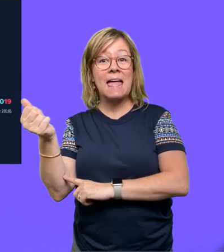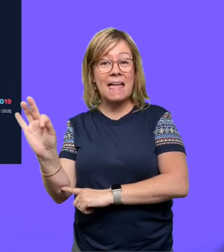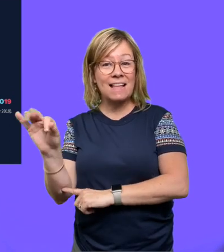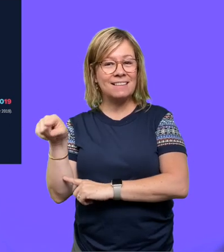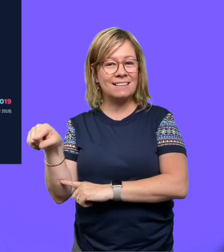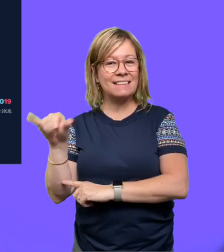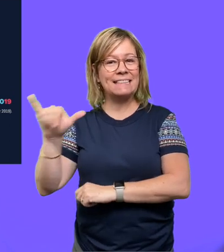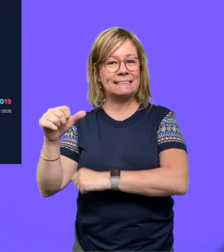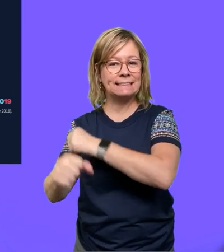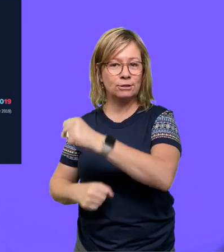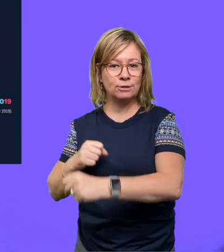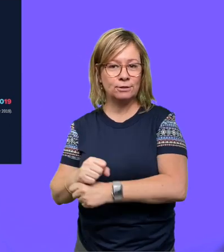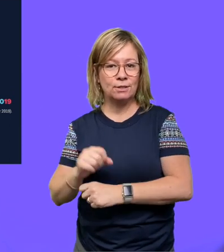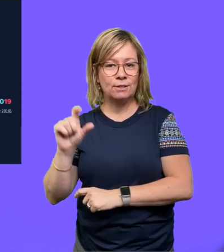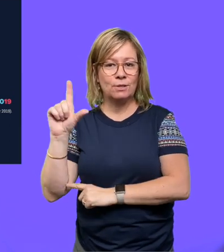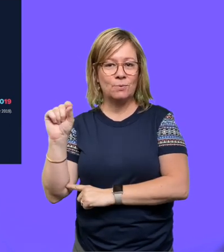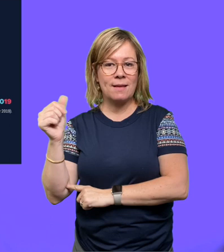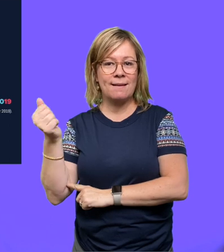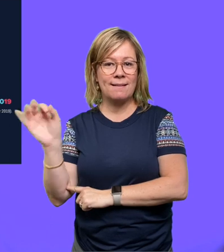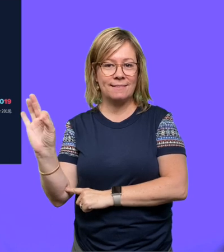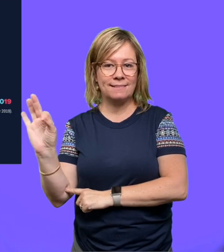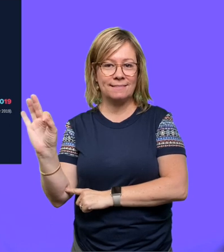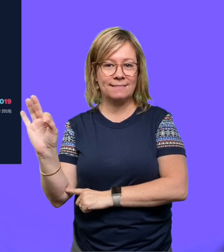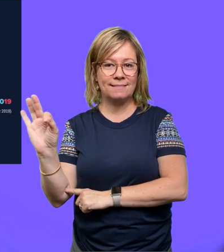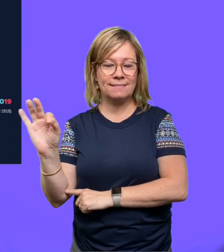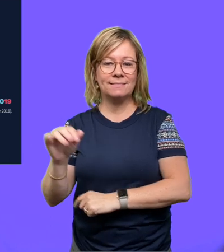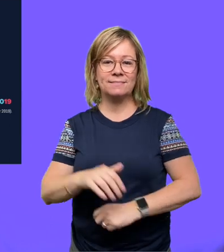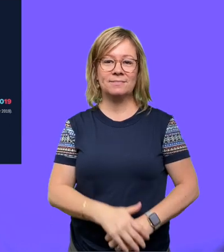And the number 19 comes from the year it first surfaced.